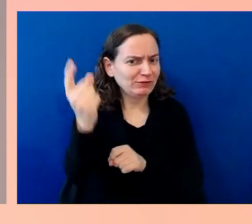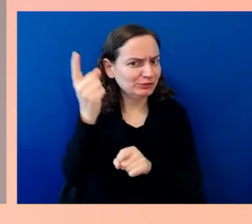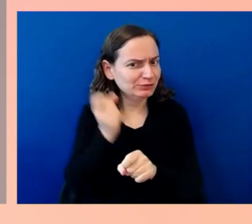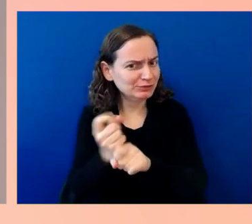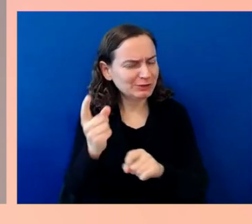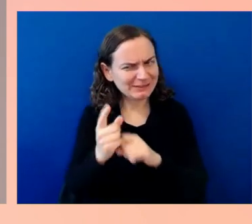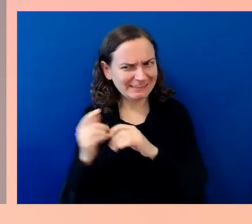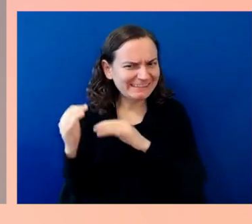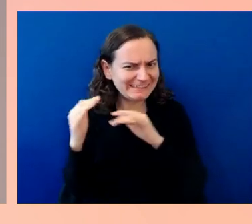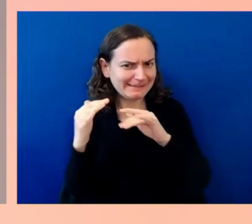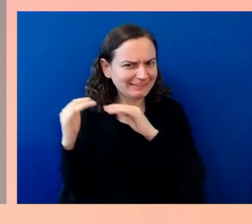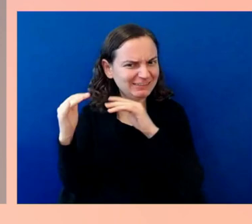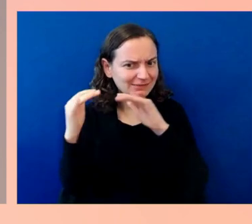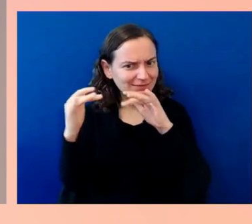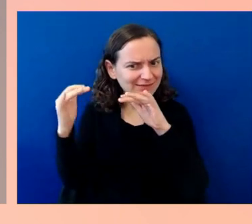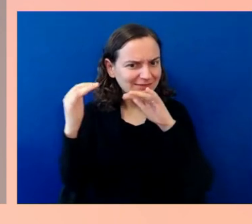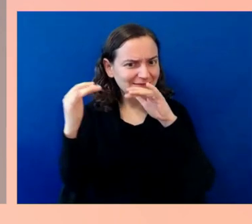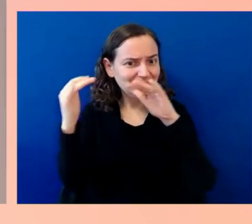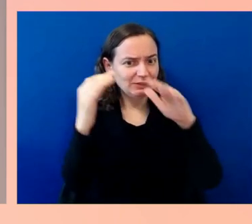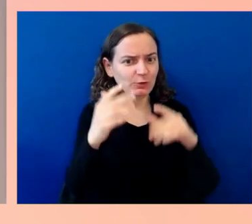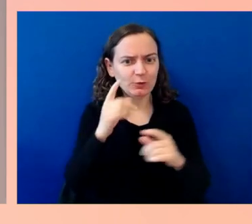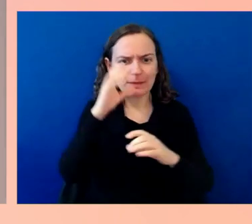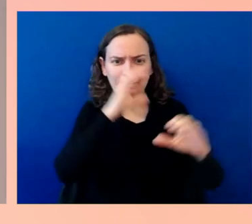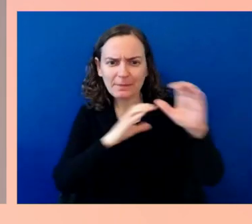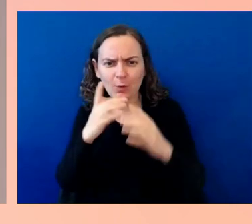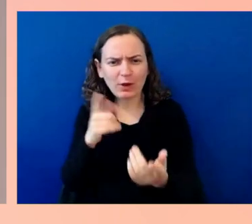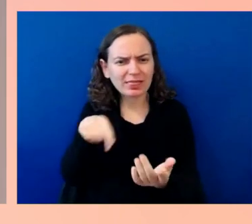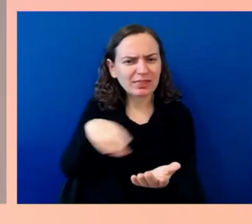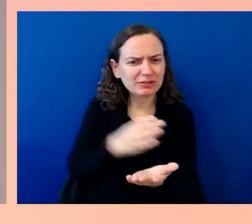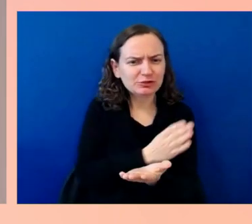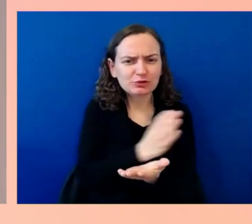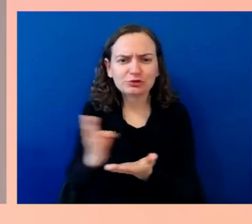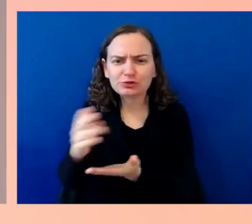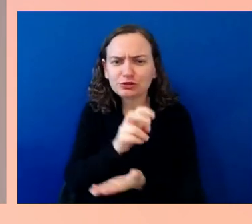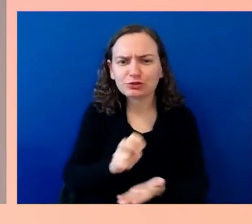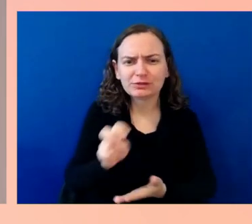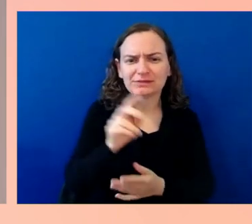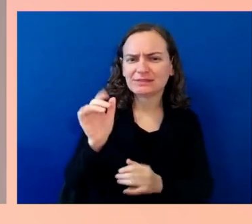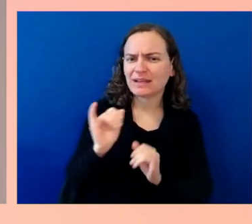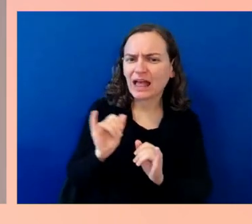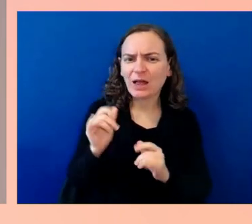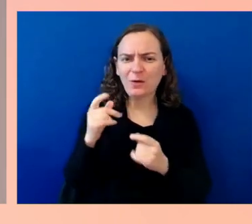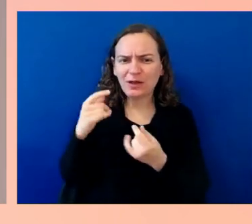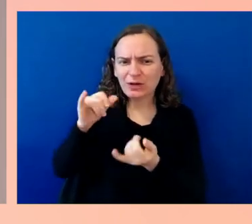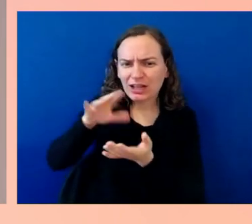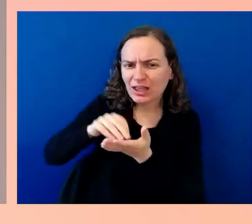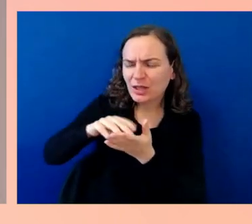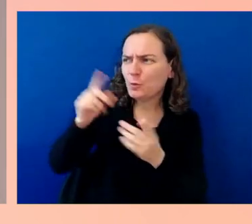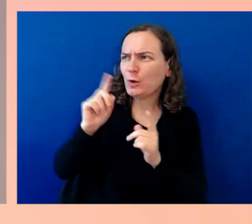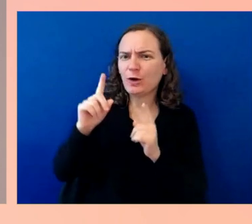this journey has been like and where we still need to go. We're going to turn the camera on ourselves. In fact, we're going to have